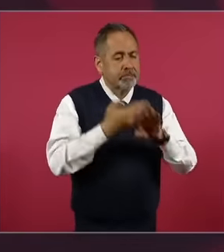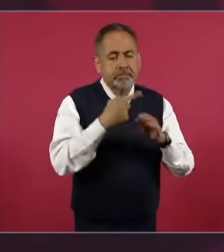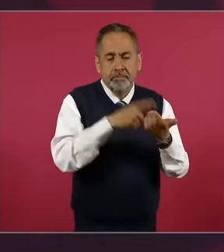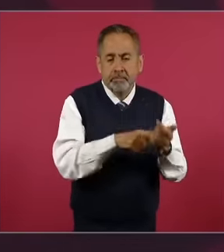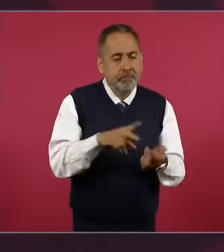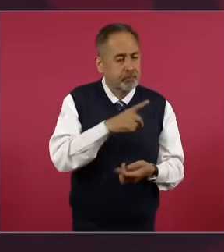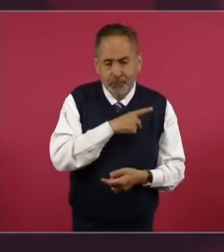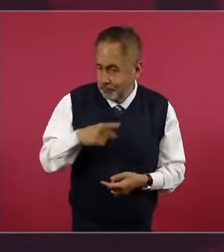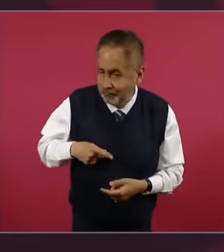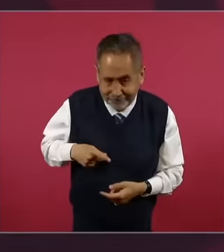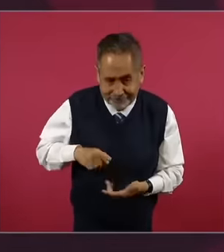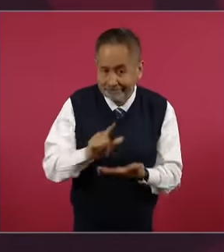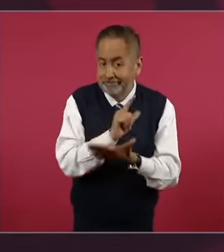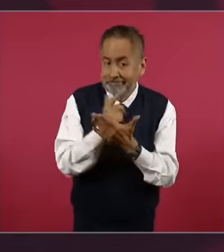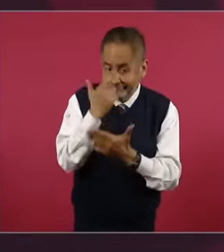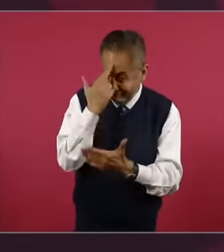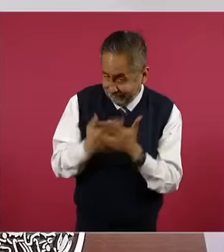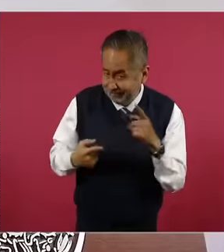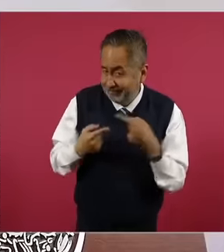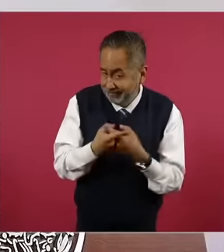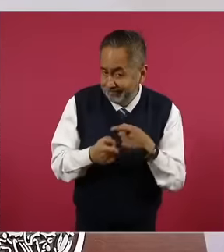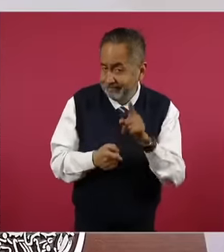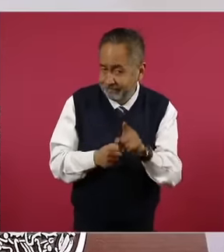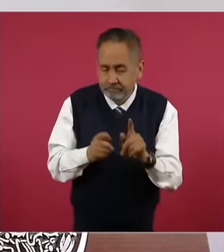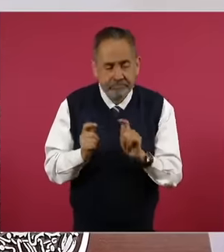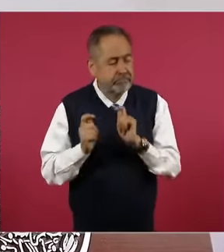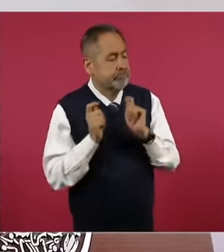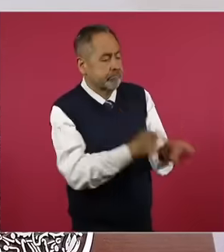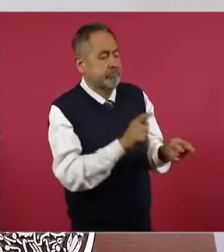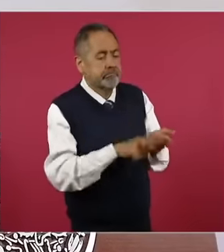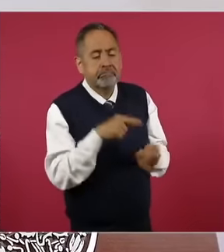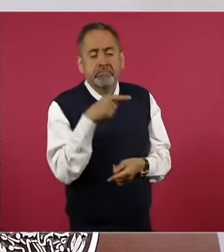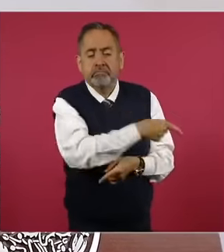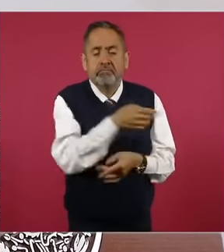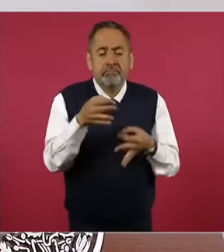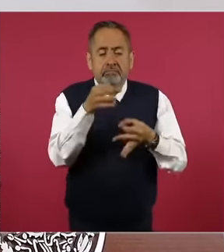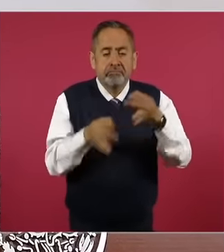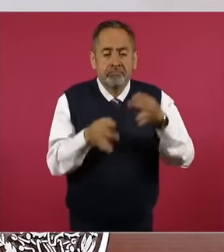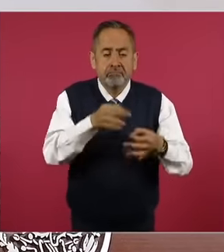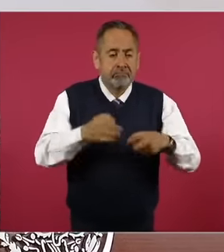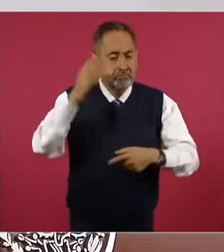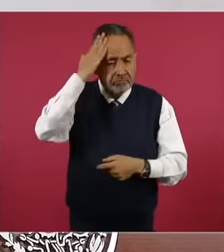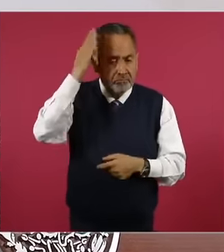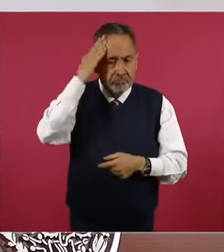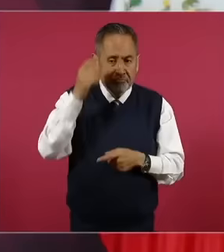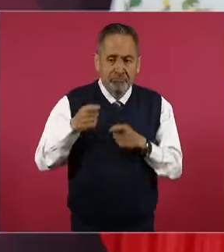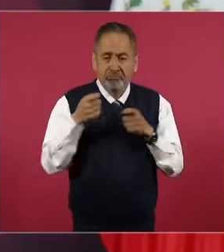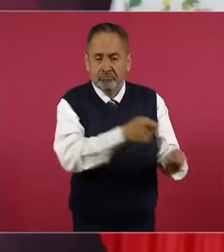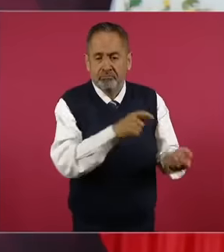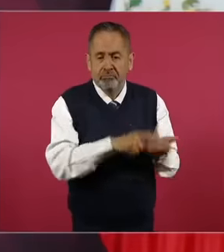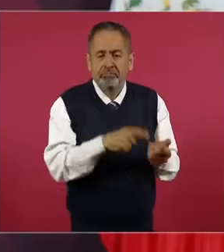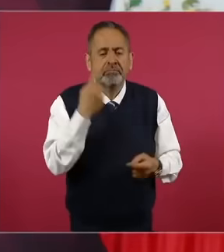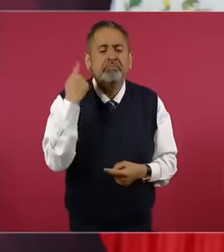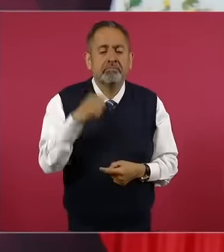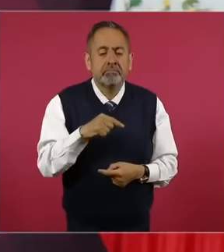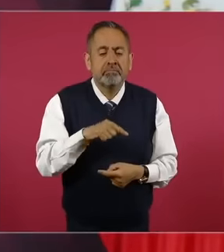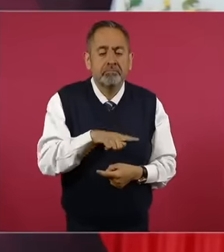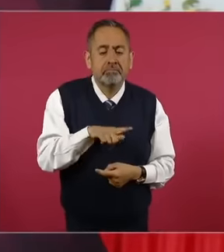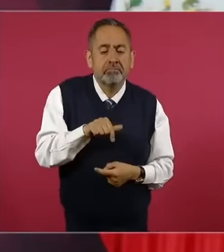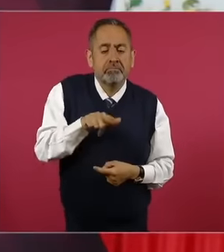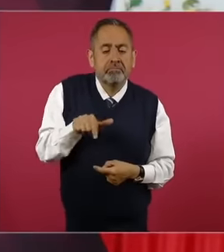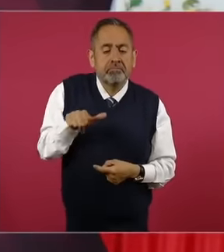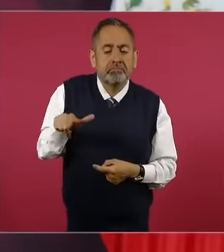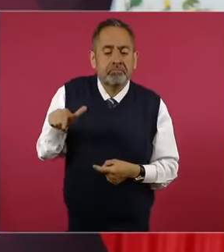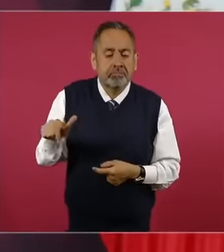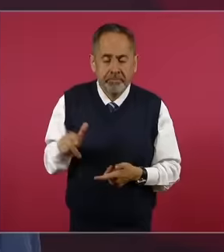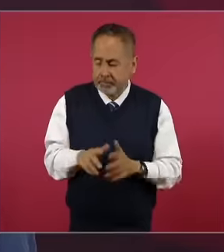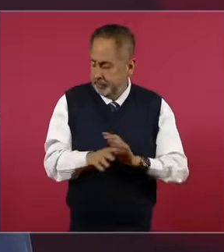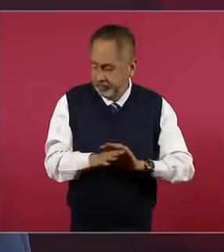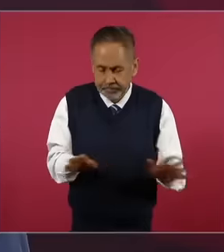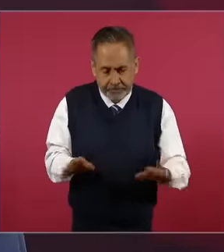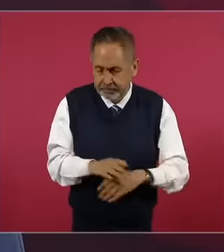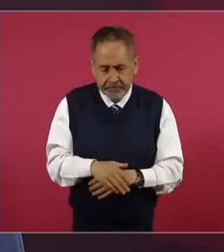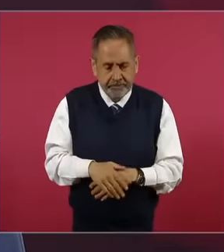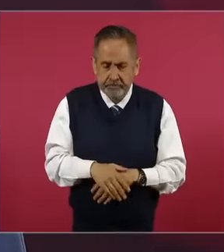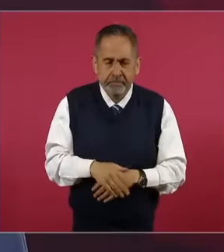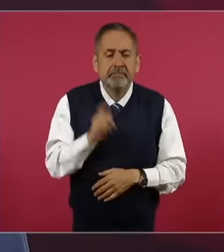to a minister a minister but what is appropriate